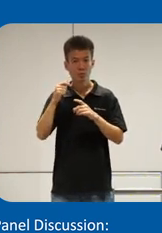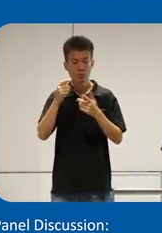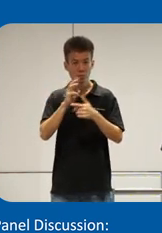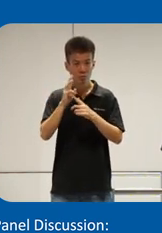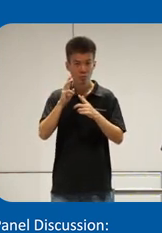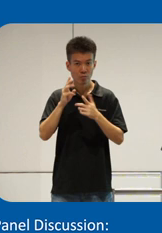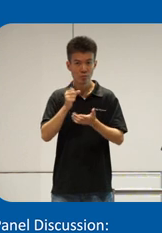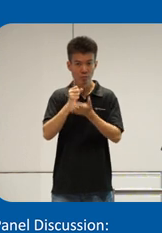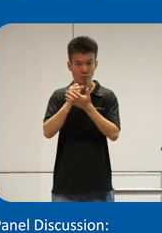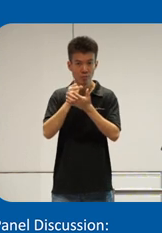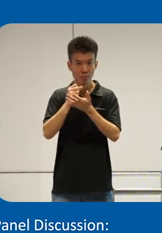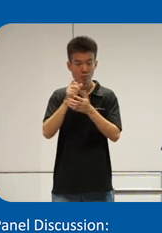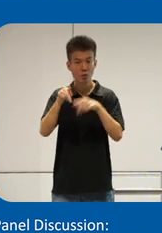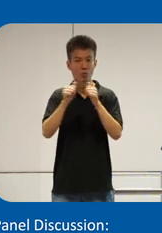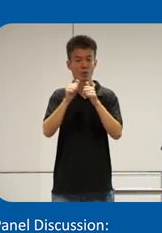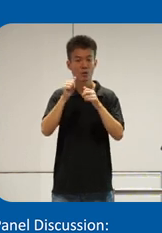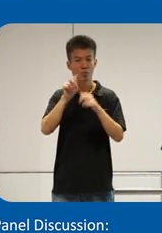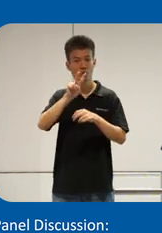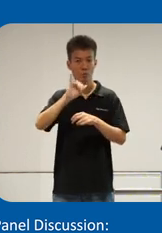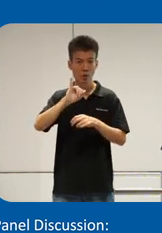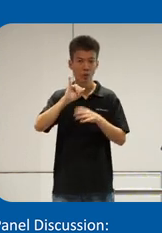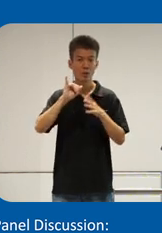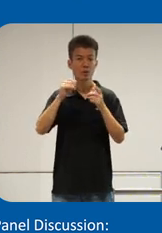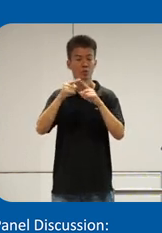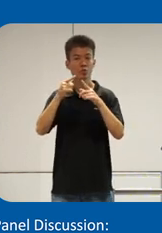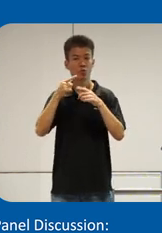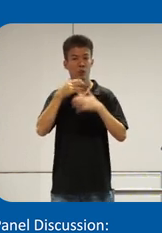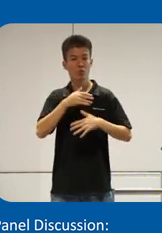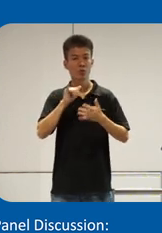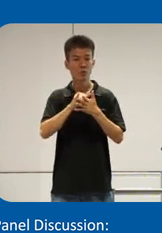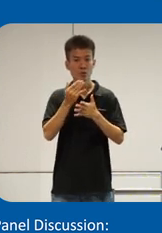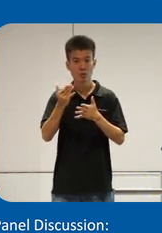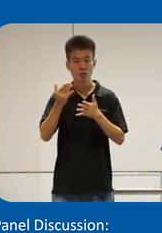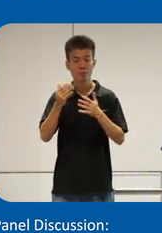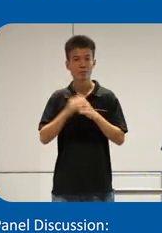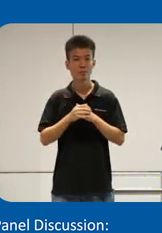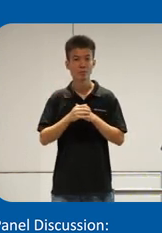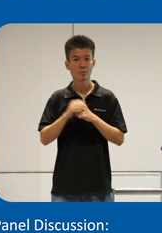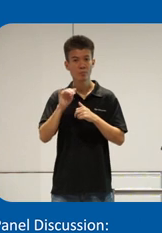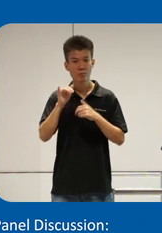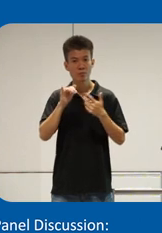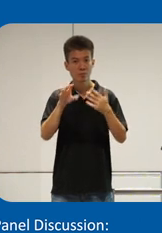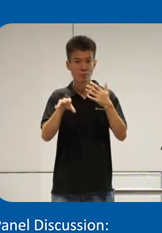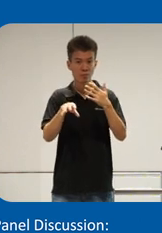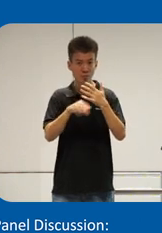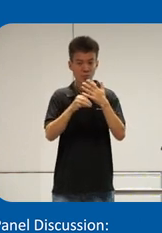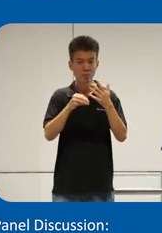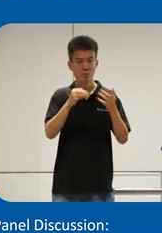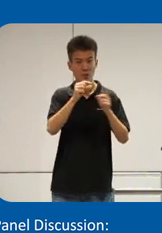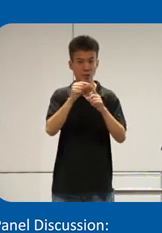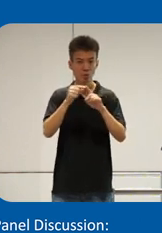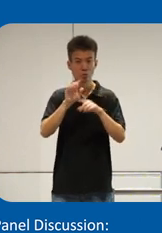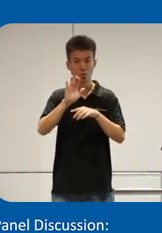help uh people with vision impairments to enjoy Instagram more by adding alext to your image in